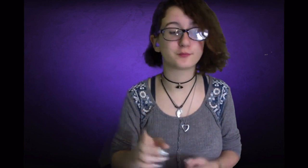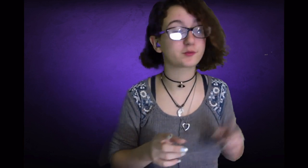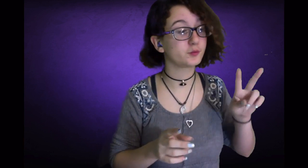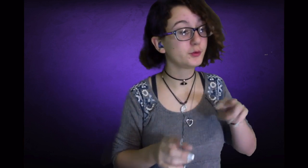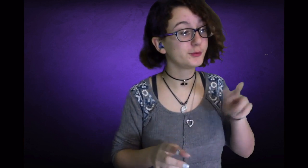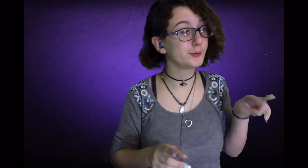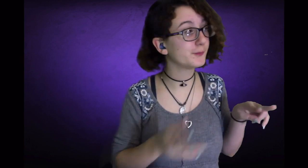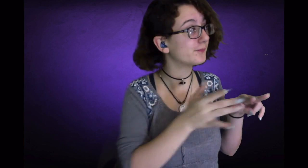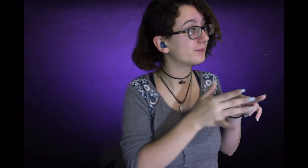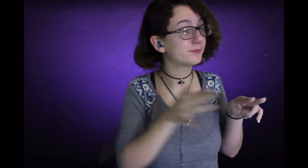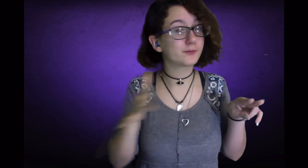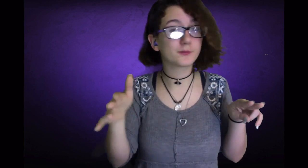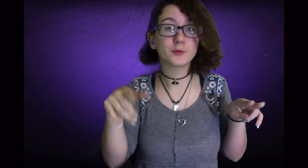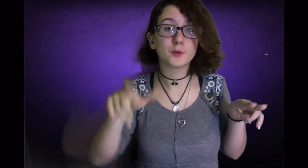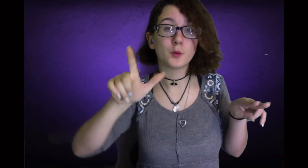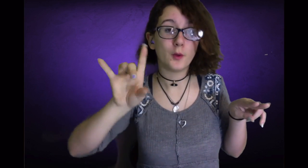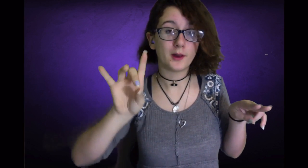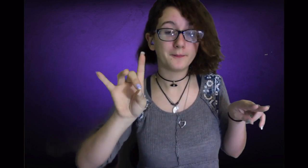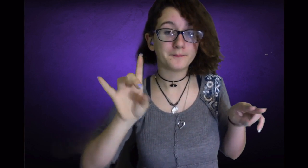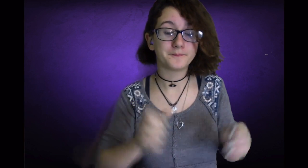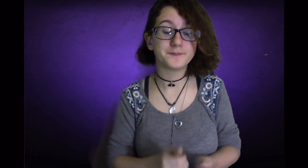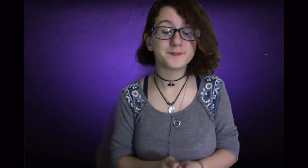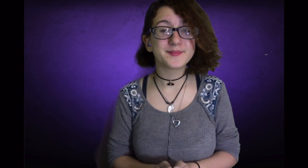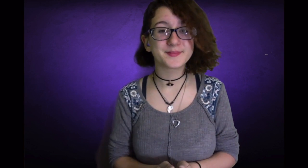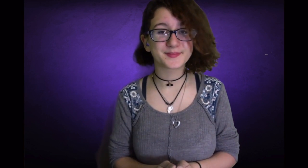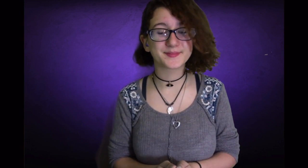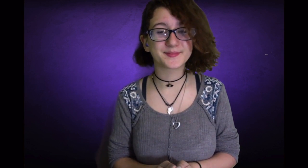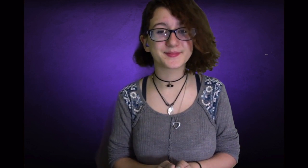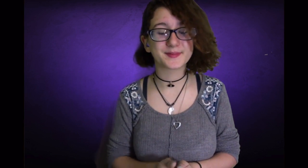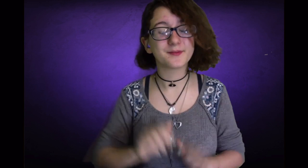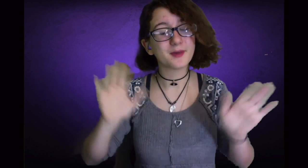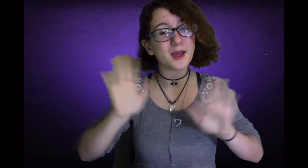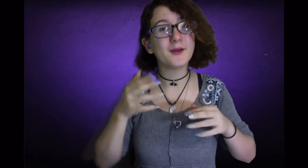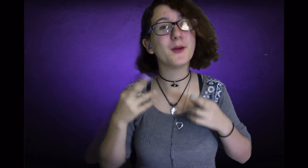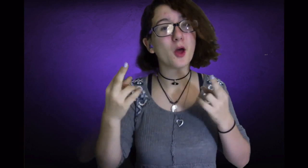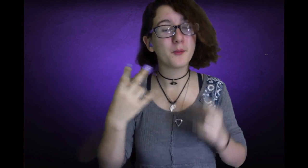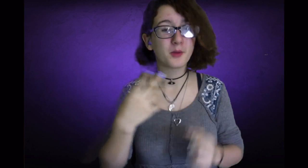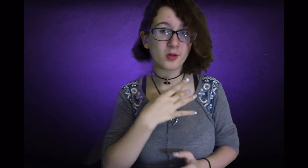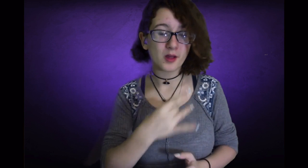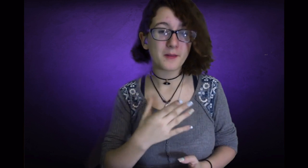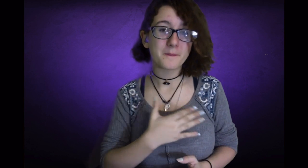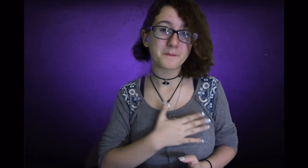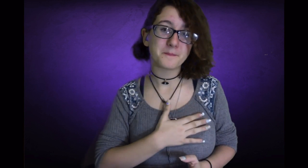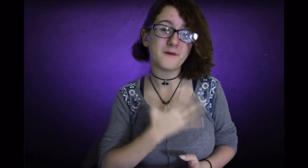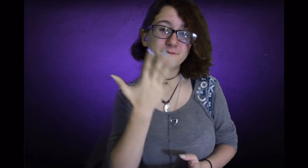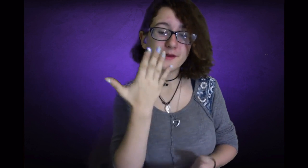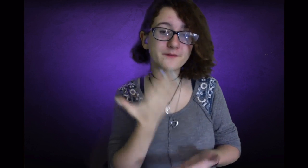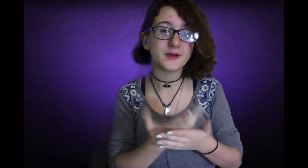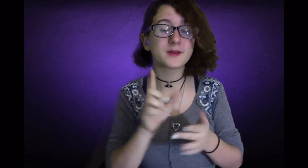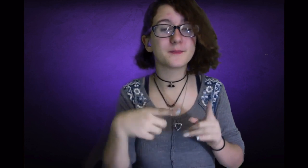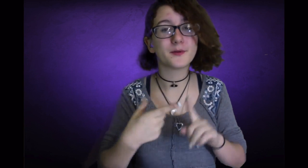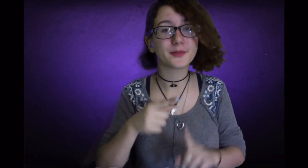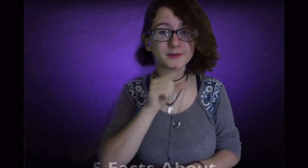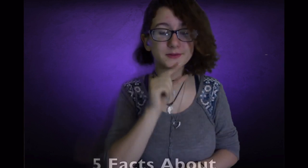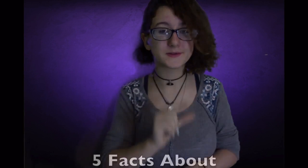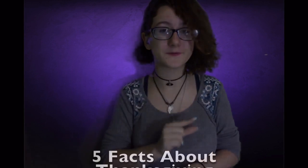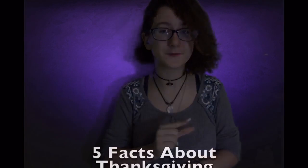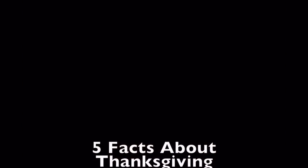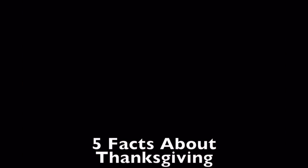Only on the 22nd to the 28th of November. Bye, I hope you like my video of the 5 Facts About Thanksgiving!